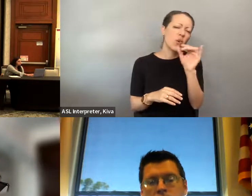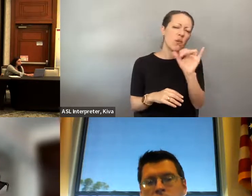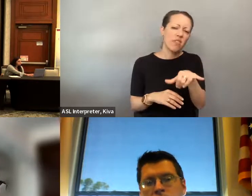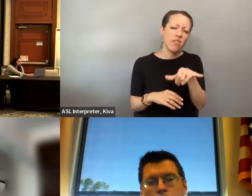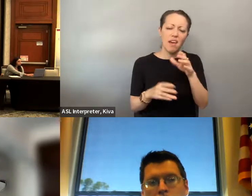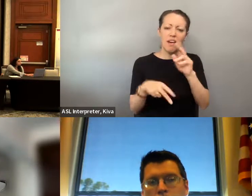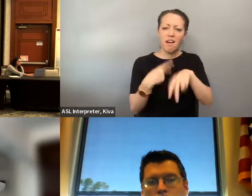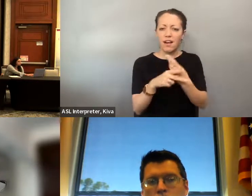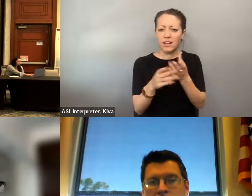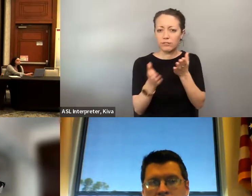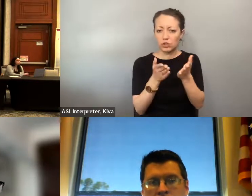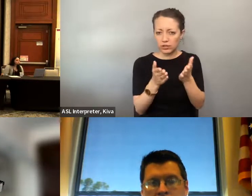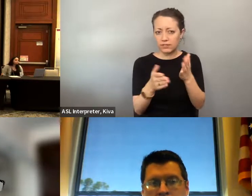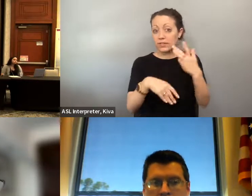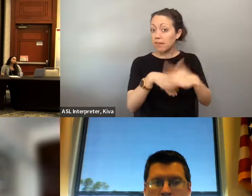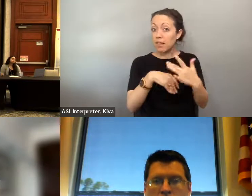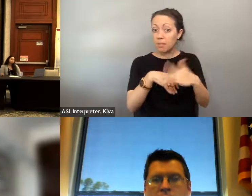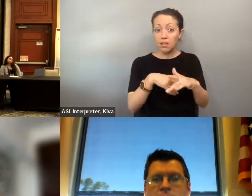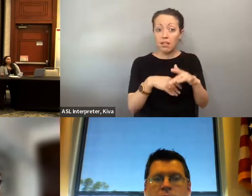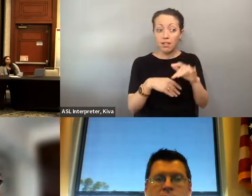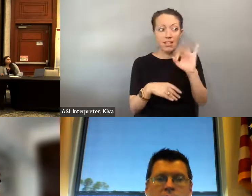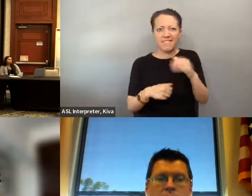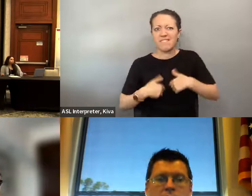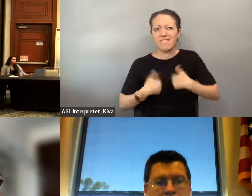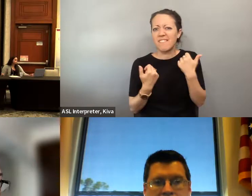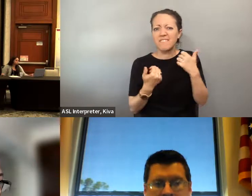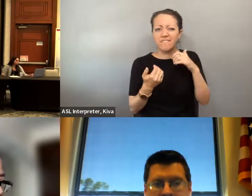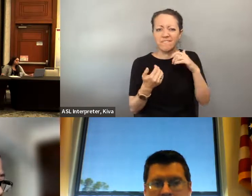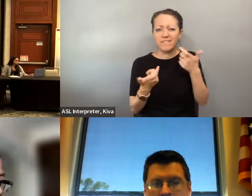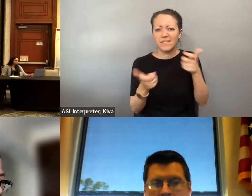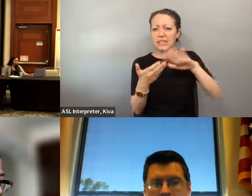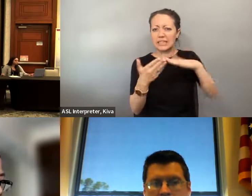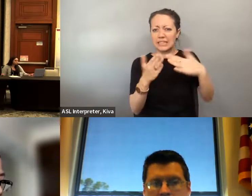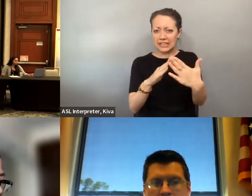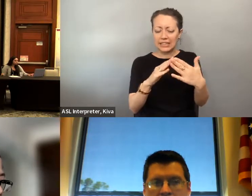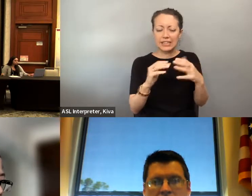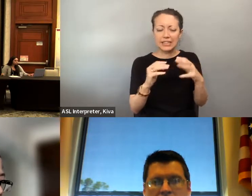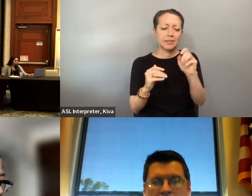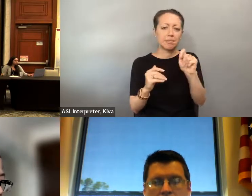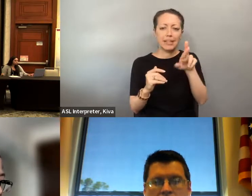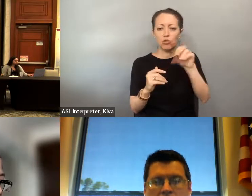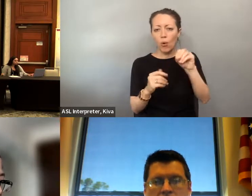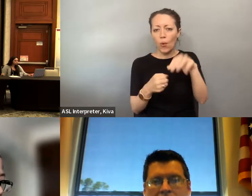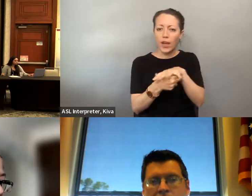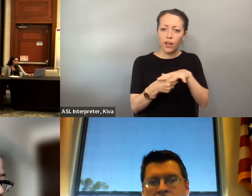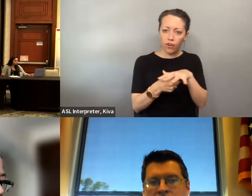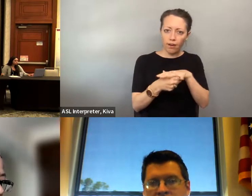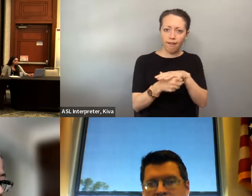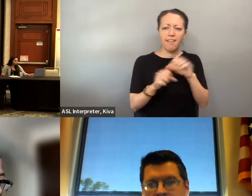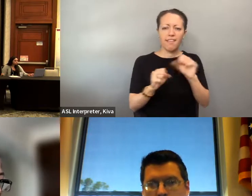so. In addition to that, the 88 took it a step further, requiring that public transportation agencies have to do what's called para transit scheduled door to door services for those that live within a fixed route yeah, so these are available opportunities for people who live in within those that live within a fixed route. So these are available